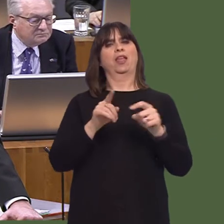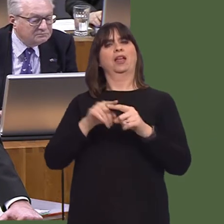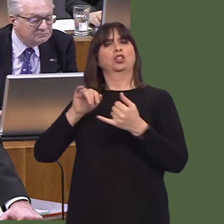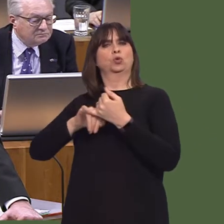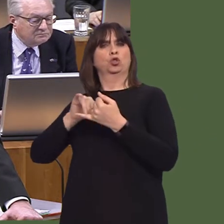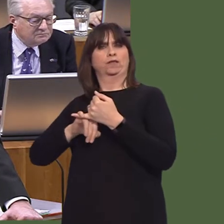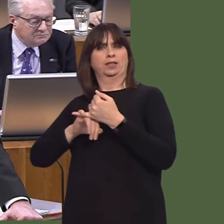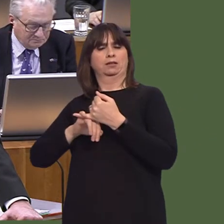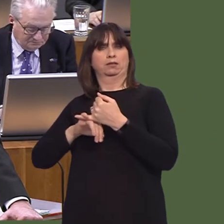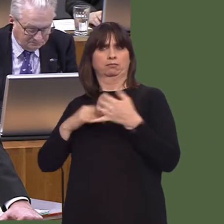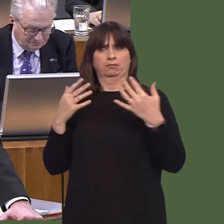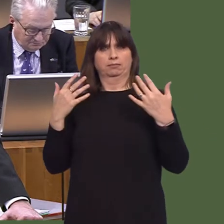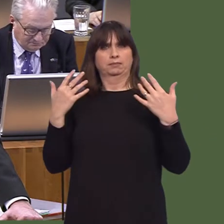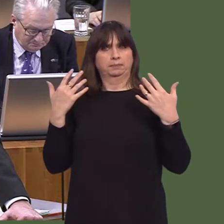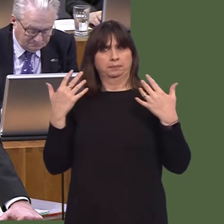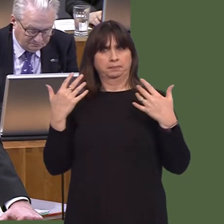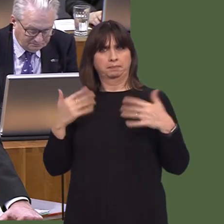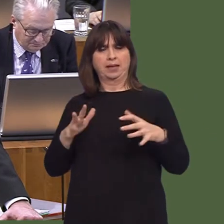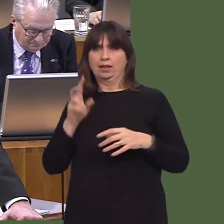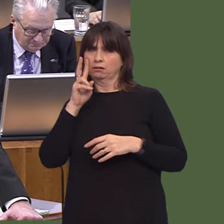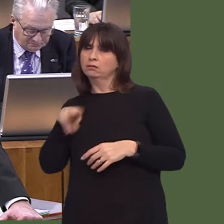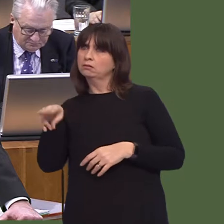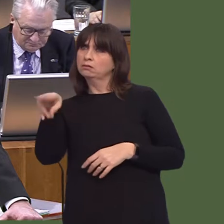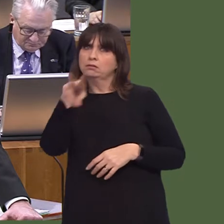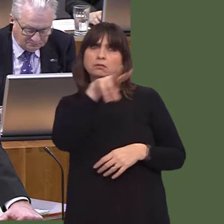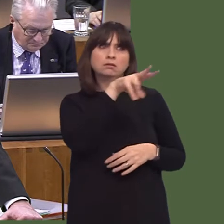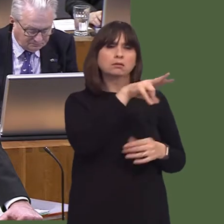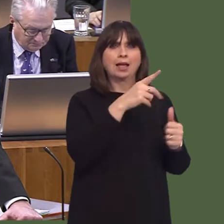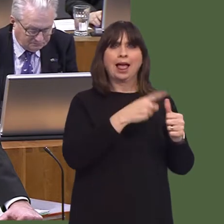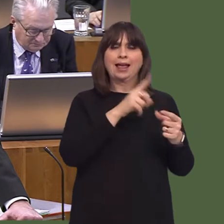to ensure that a full response is given to his question.